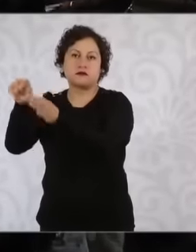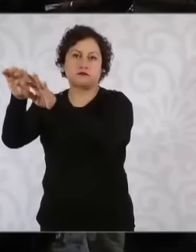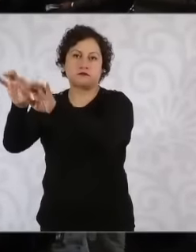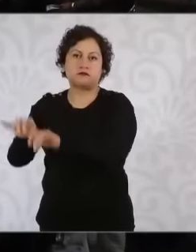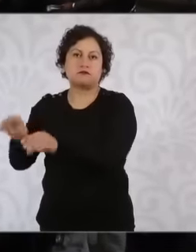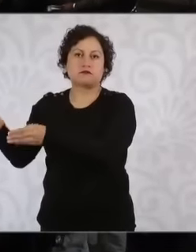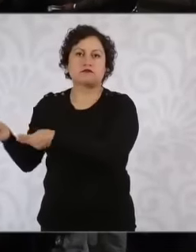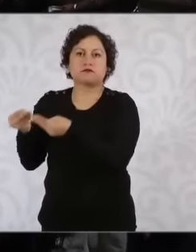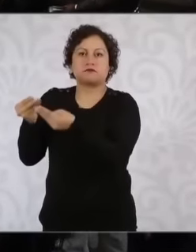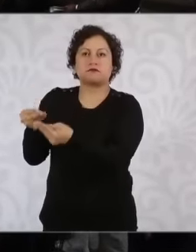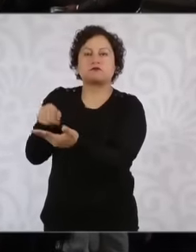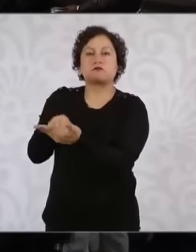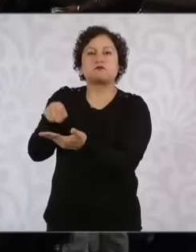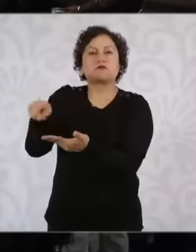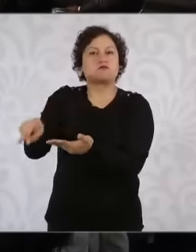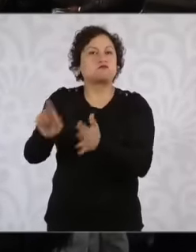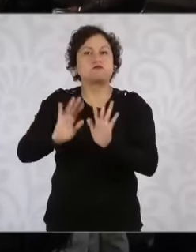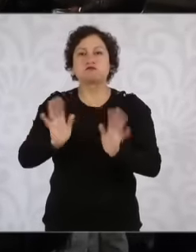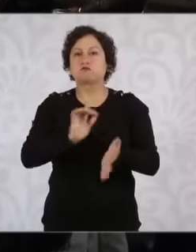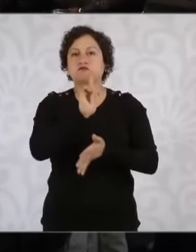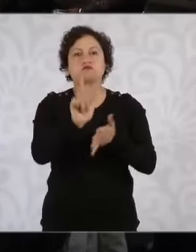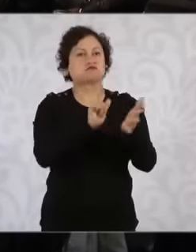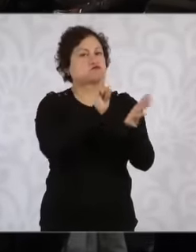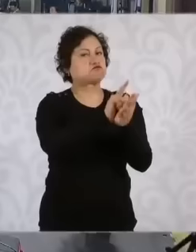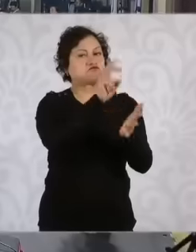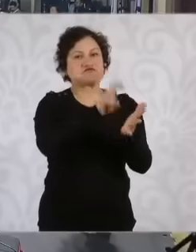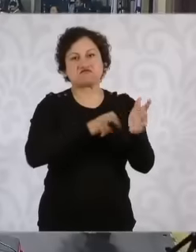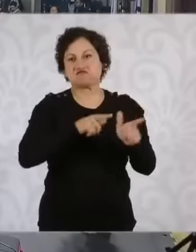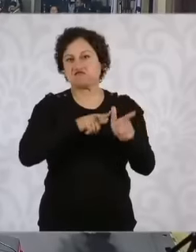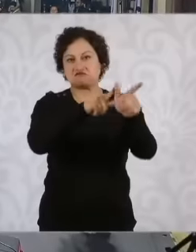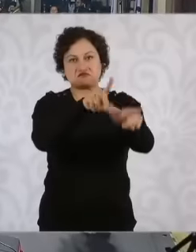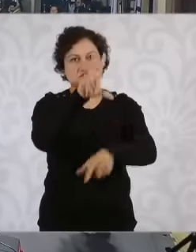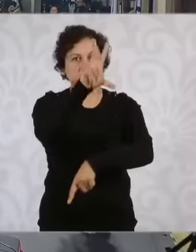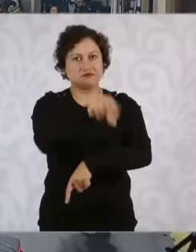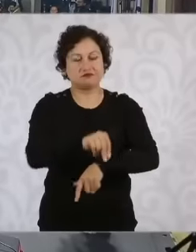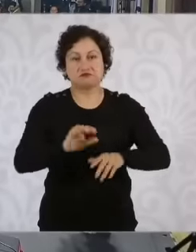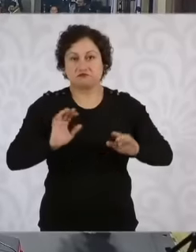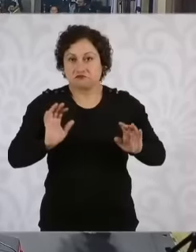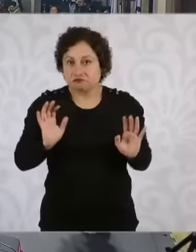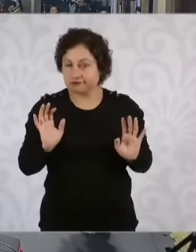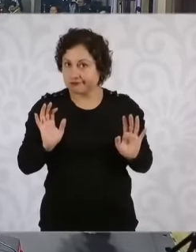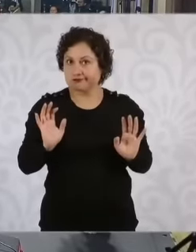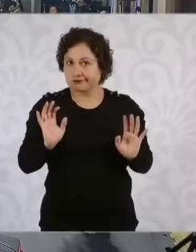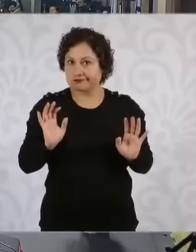with the process, the Reform process is I don't know if you allow the counselor well